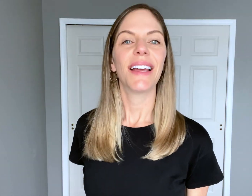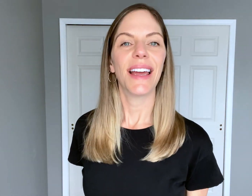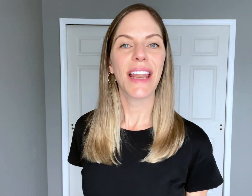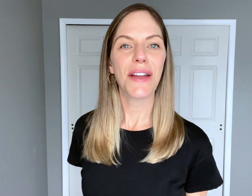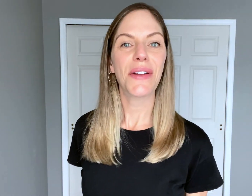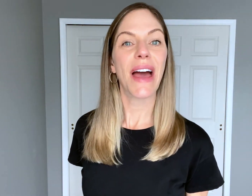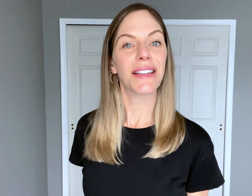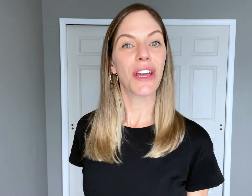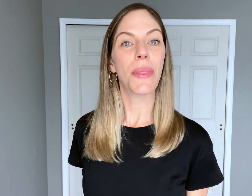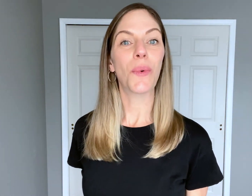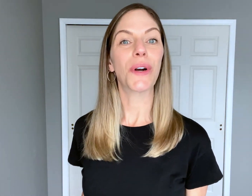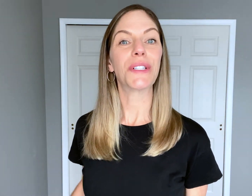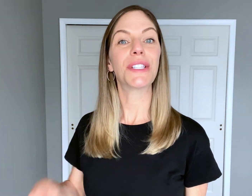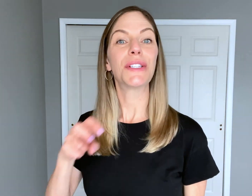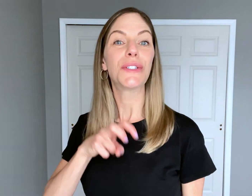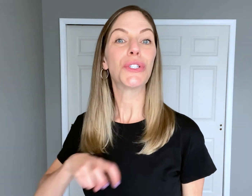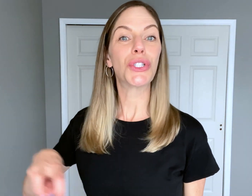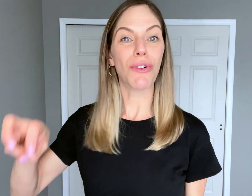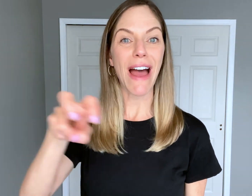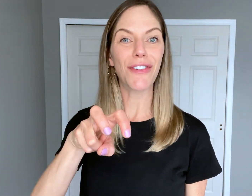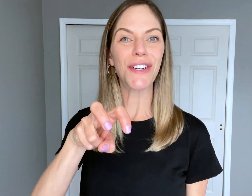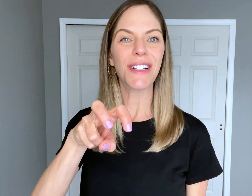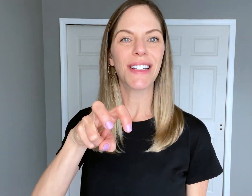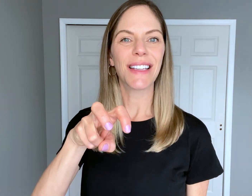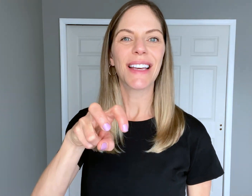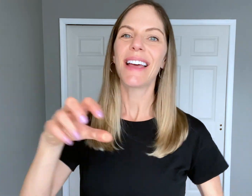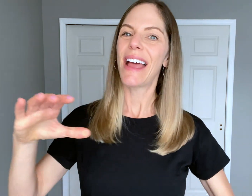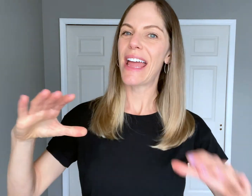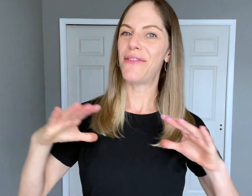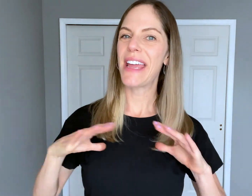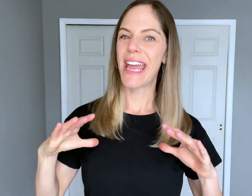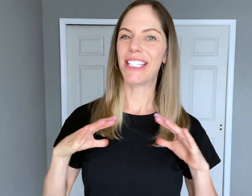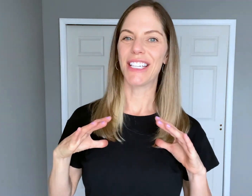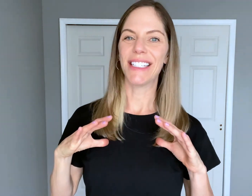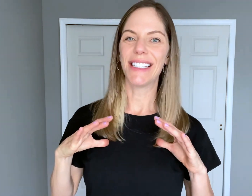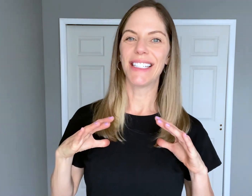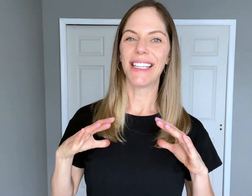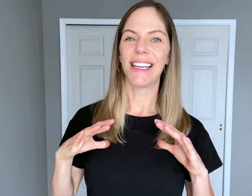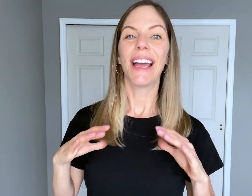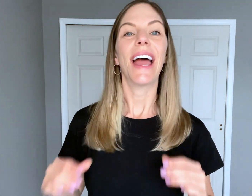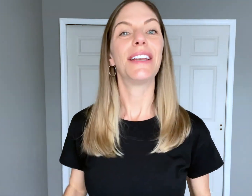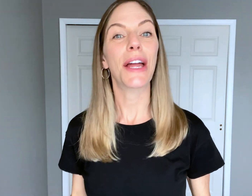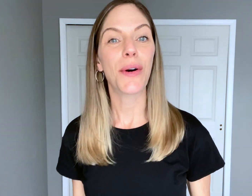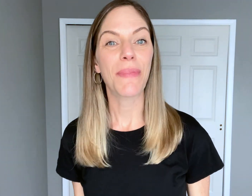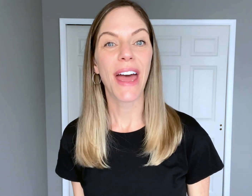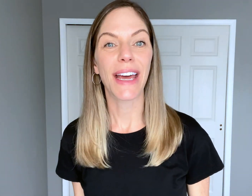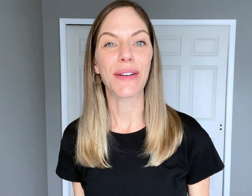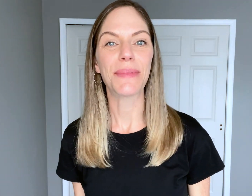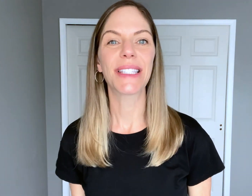And now you know how to sign the words: TRAVEL and VACATION and I hope that helps.